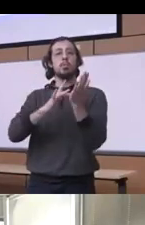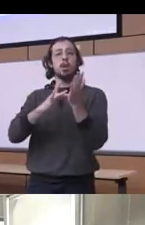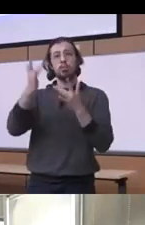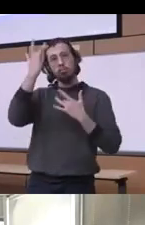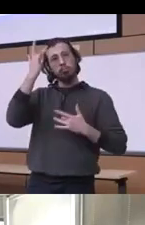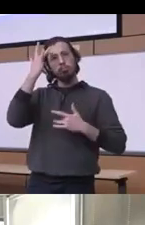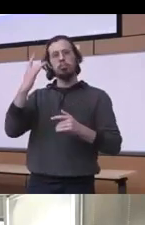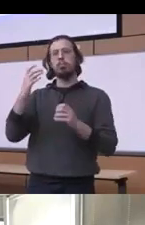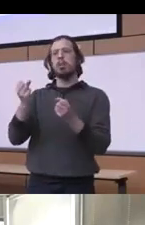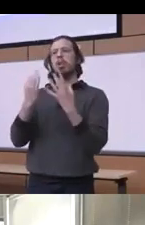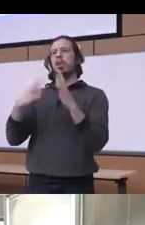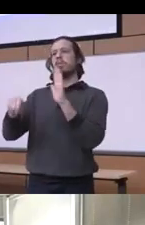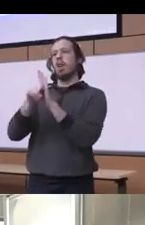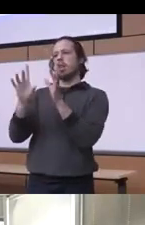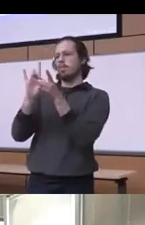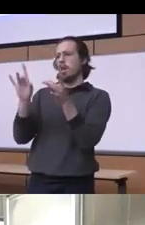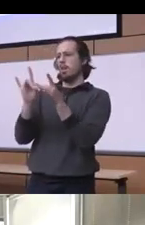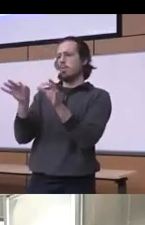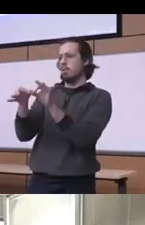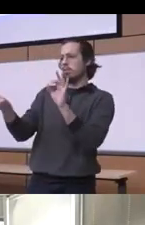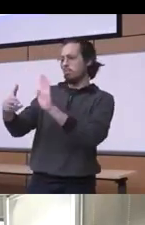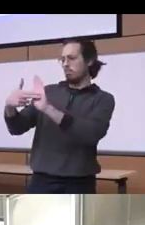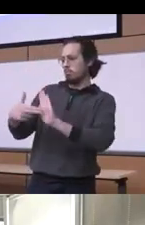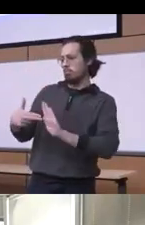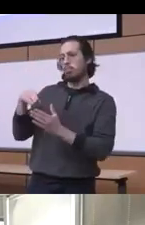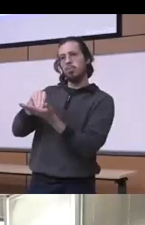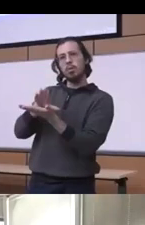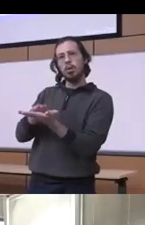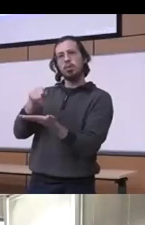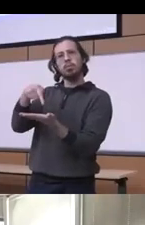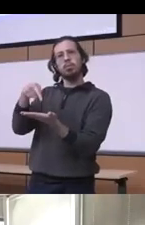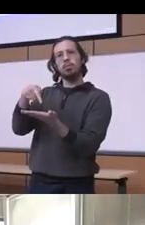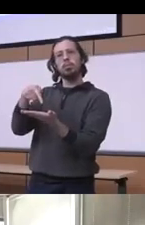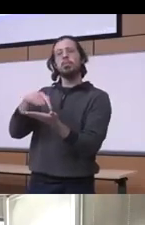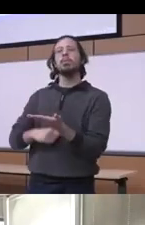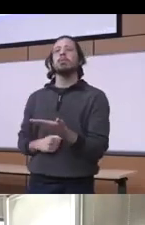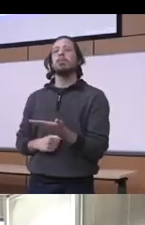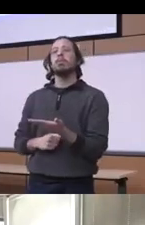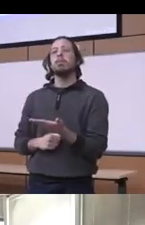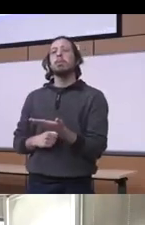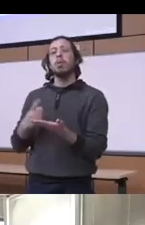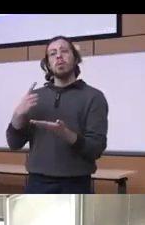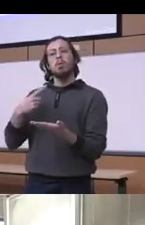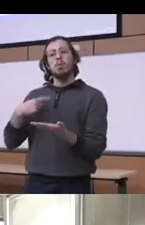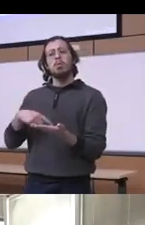that is even is documented in in the records and and and we know very well that the stigmatizing